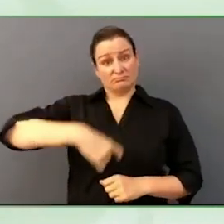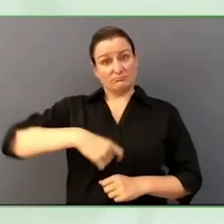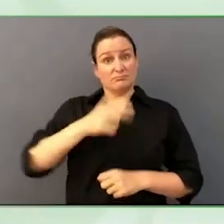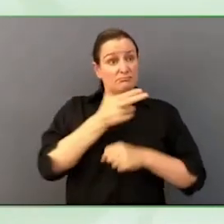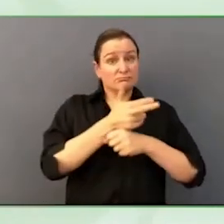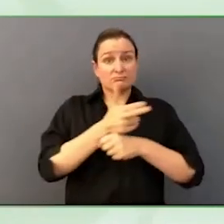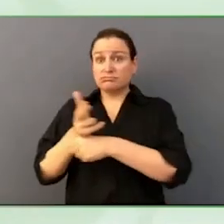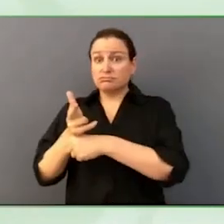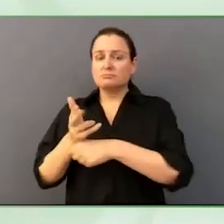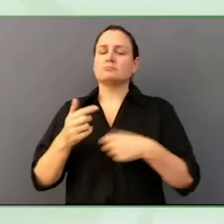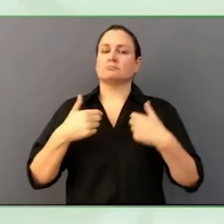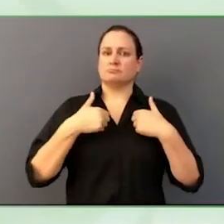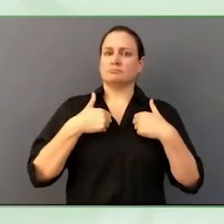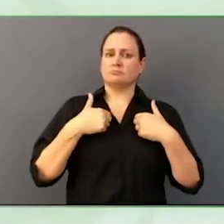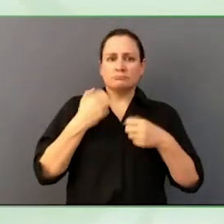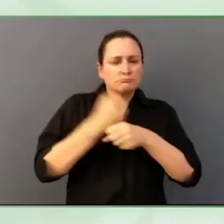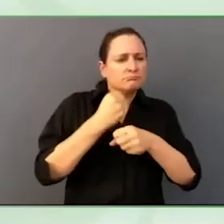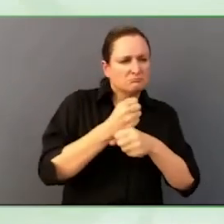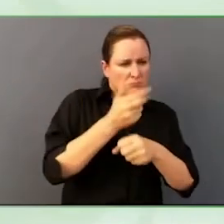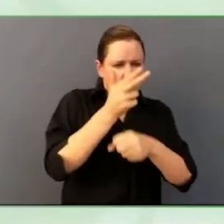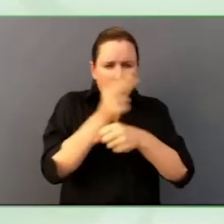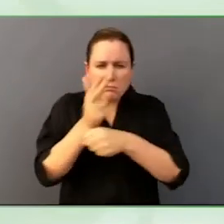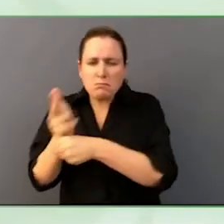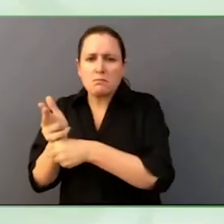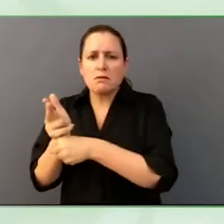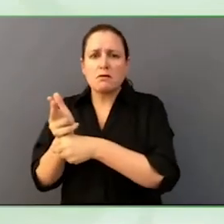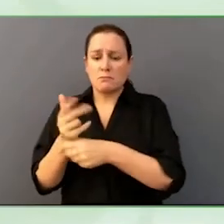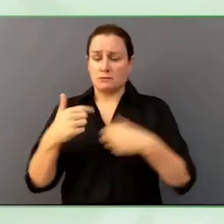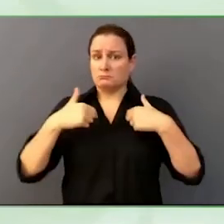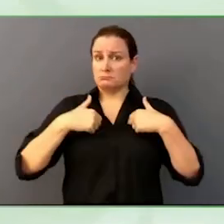People with disabilities as well could be employed by media